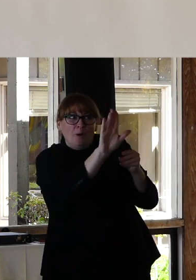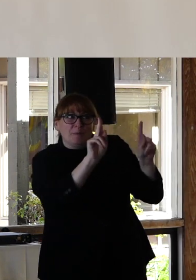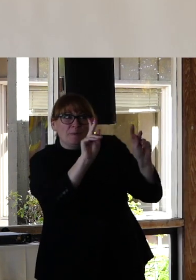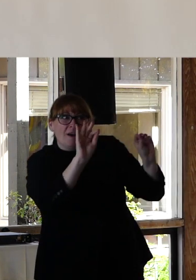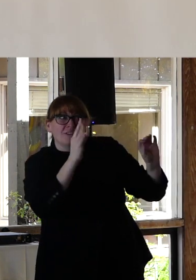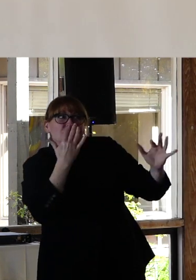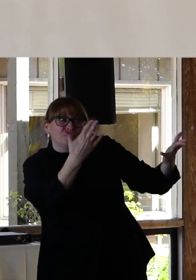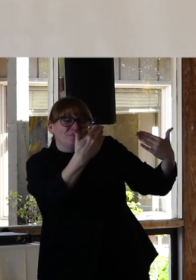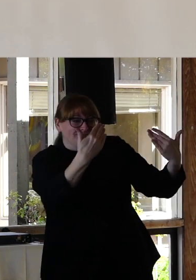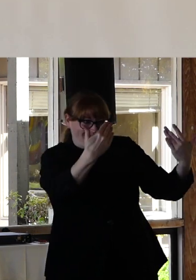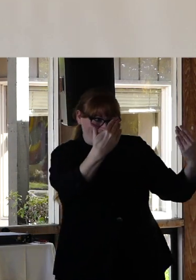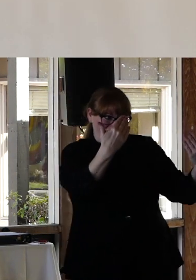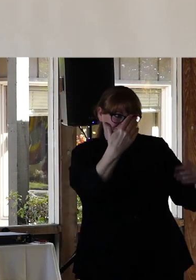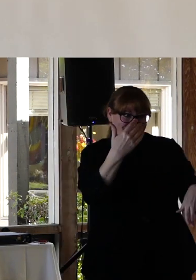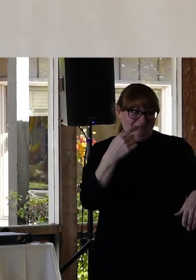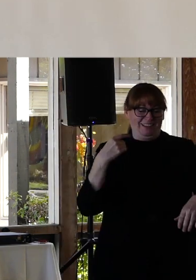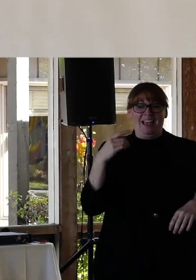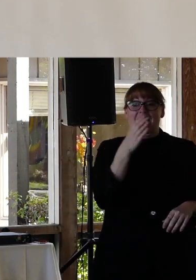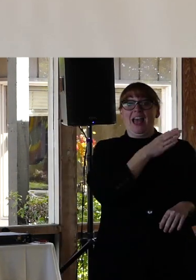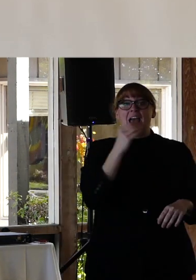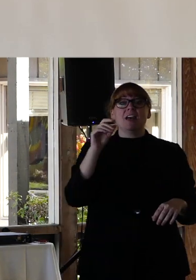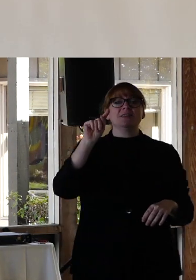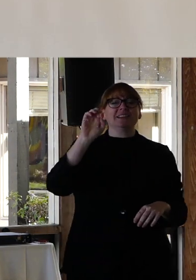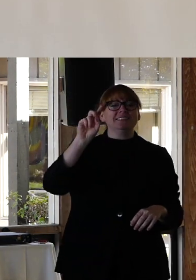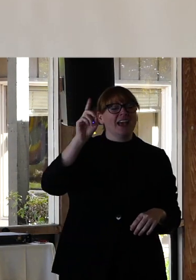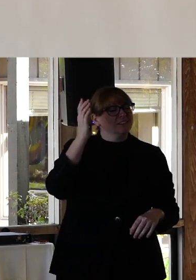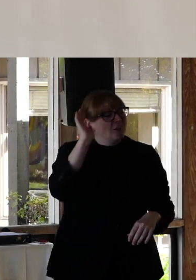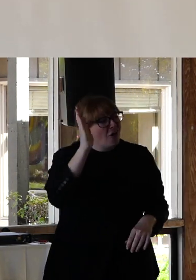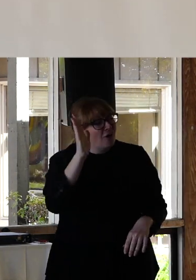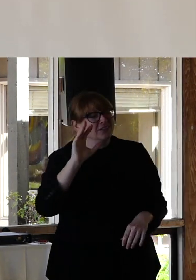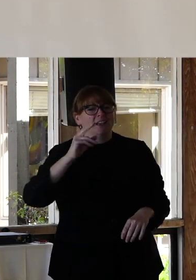talked about right like the TED talks and the books and the podcasts from